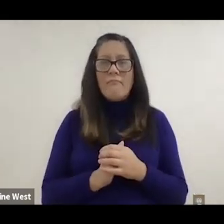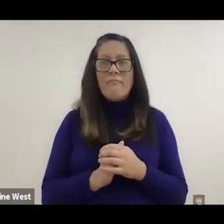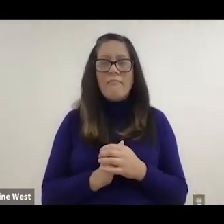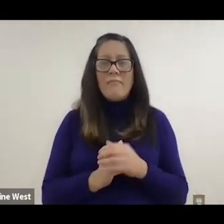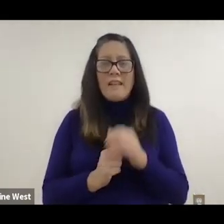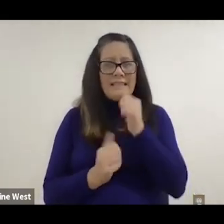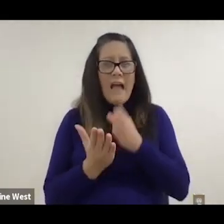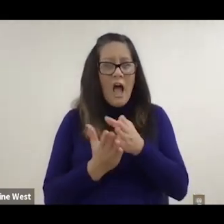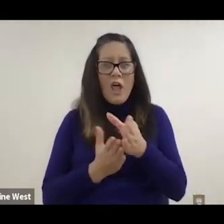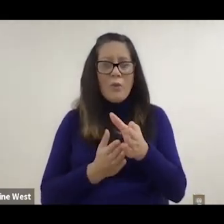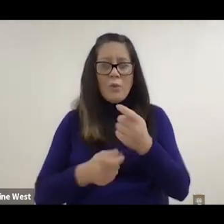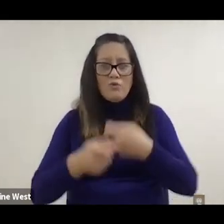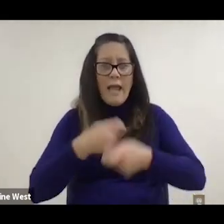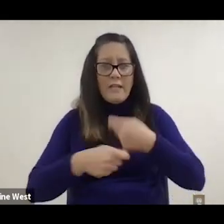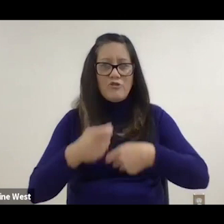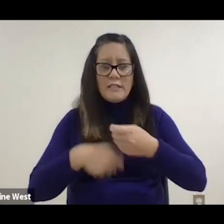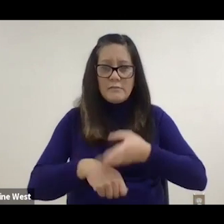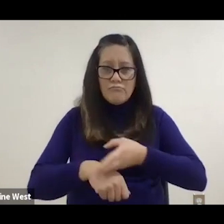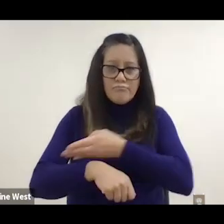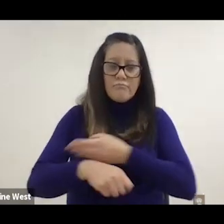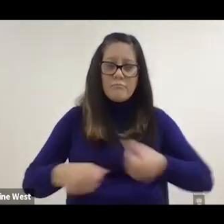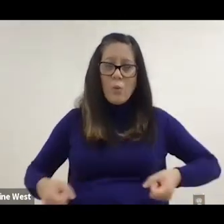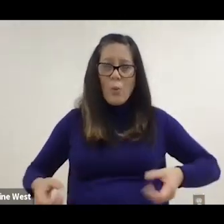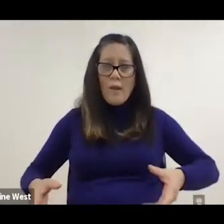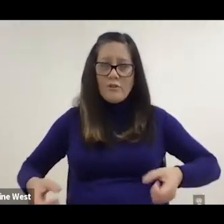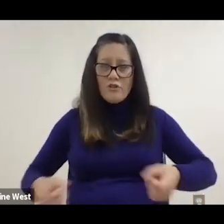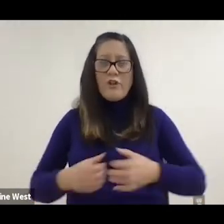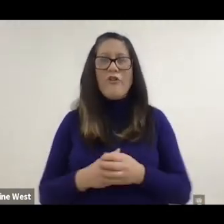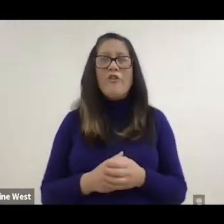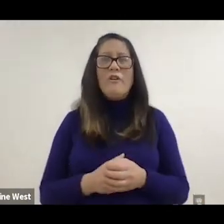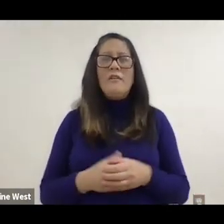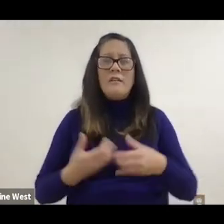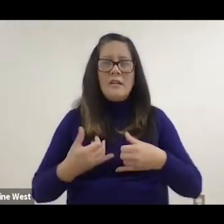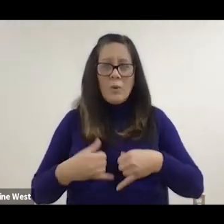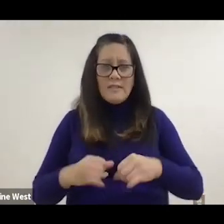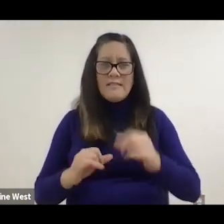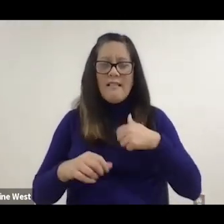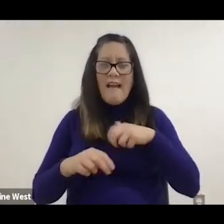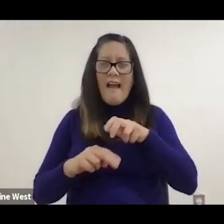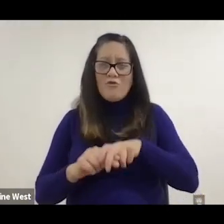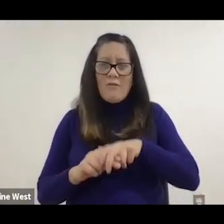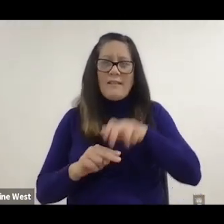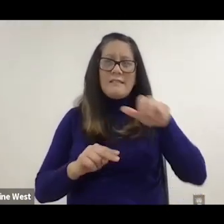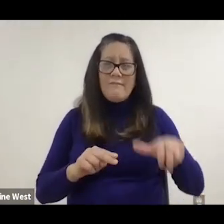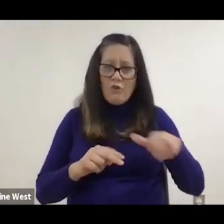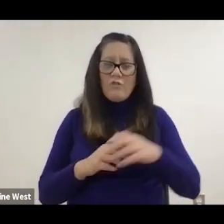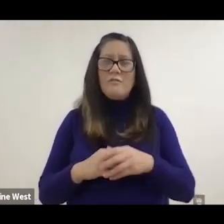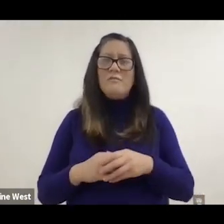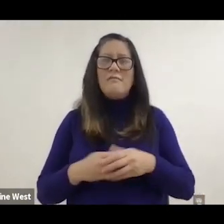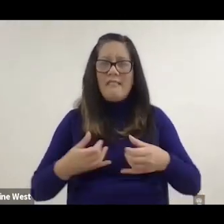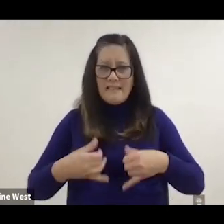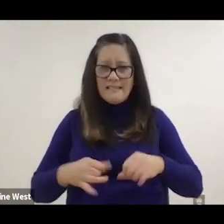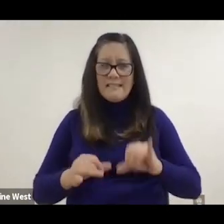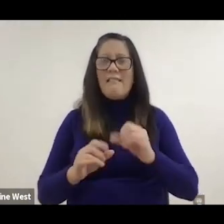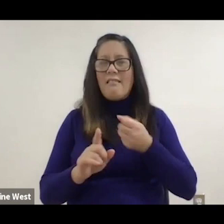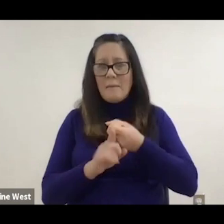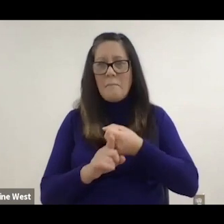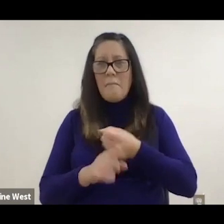Through changes in the wheelchair because you still have transfers and transfers. Also put strain on the upper extremities and so that's the technology that